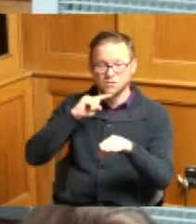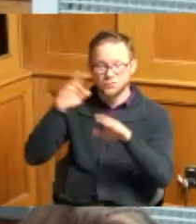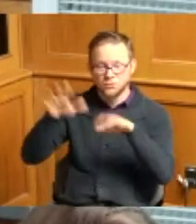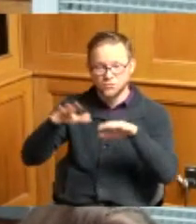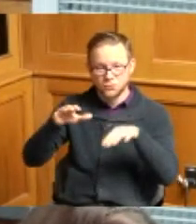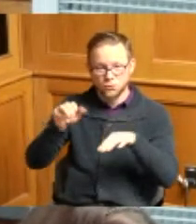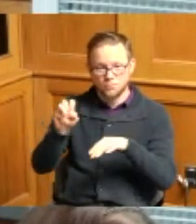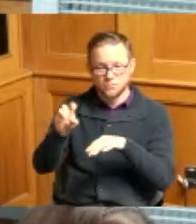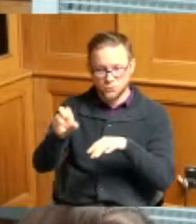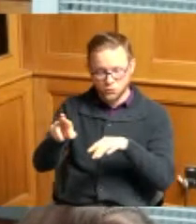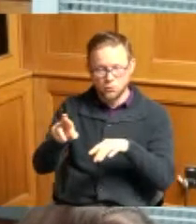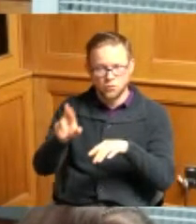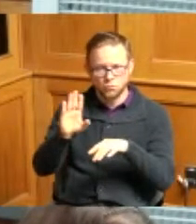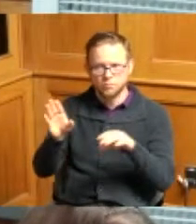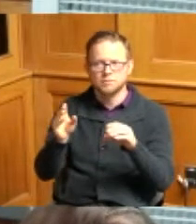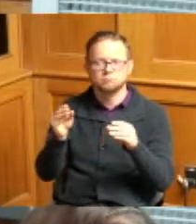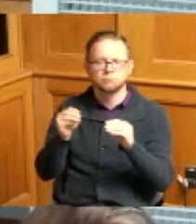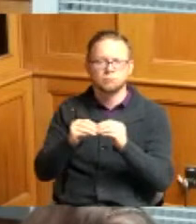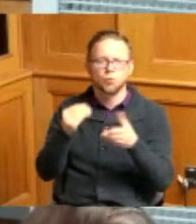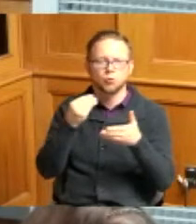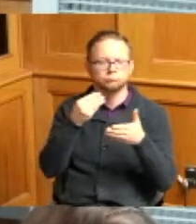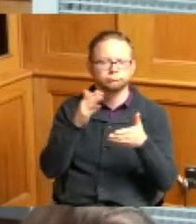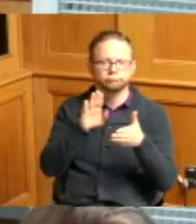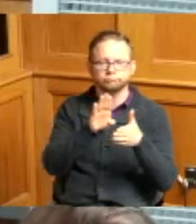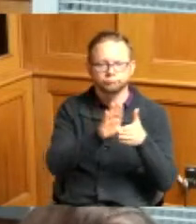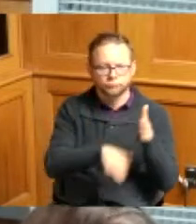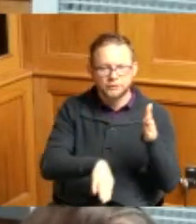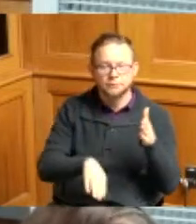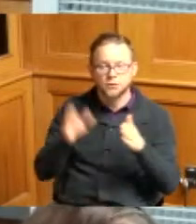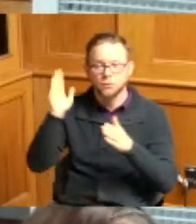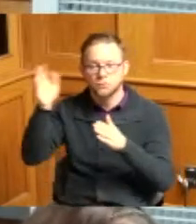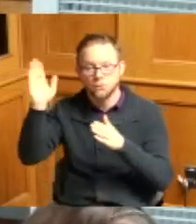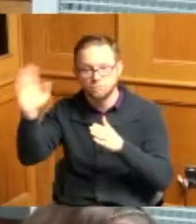will more cost effectively position MSD for future storm water separation